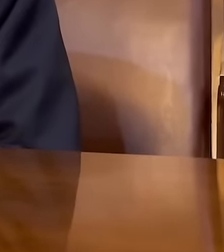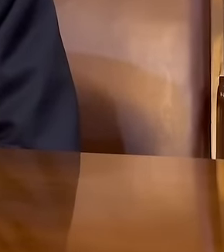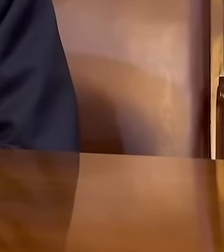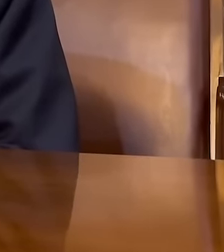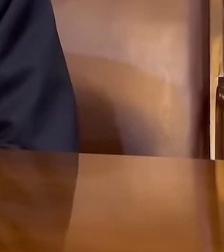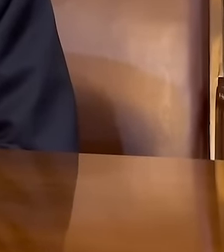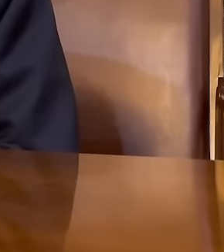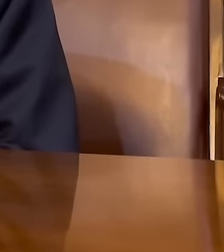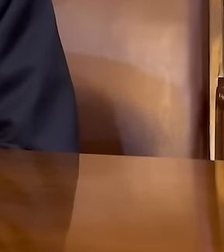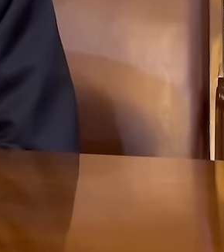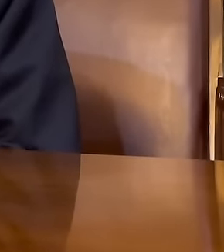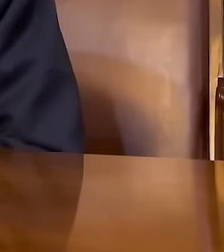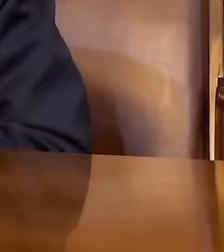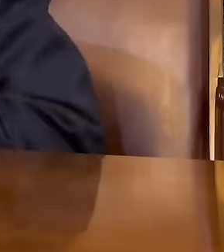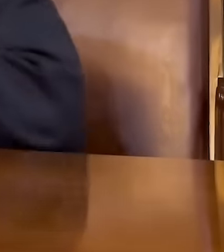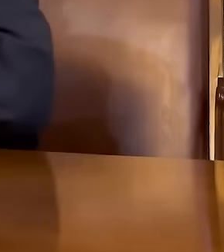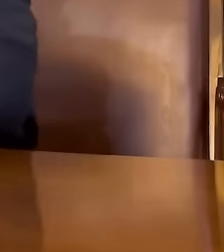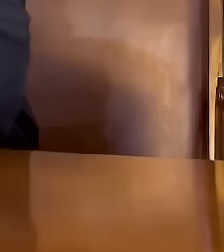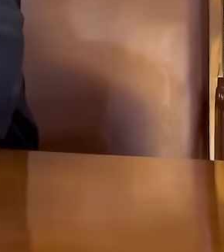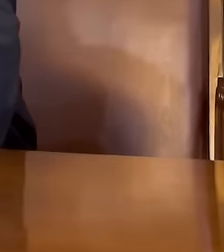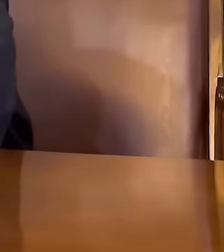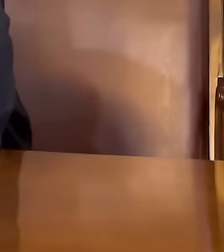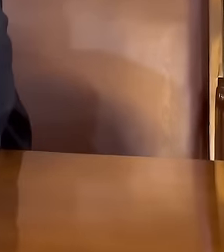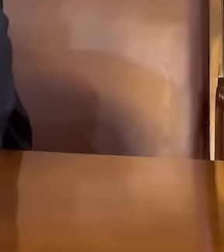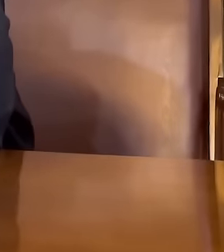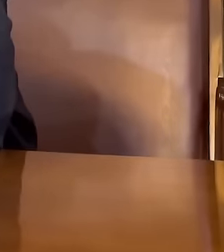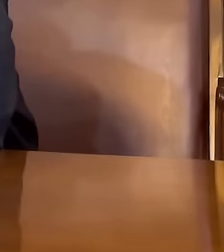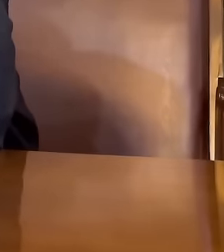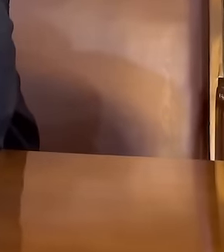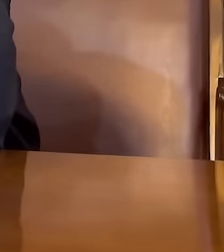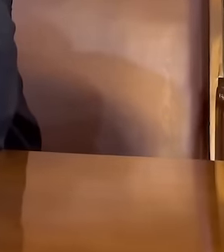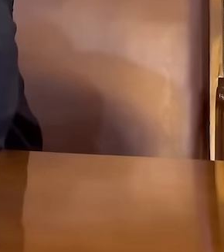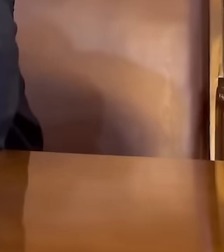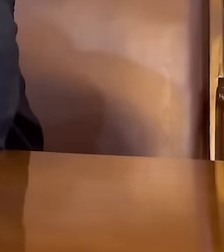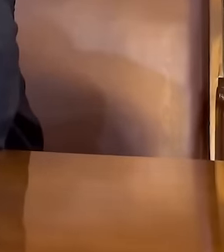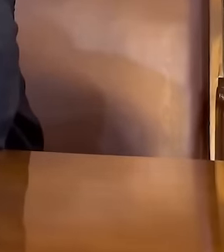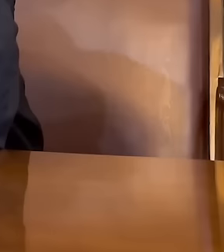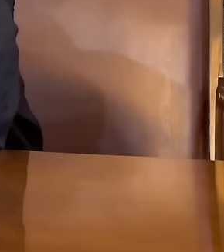well it is said that they are going to discuss the issue of Venezuela president yes it is likely